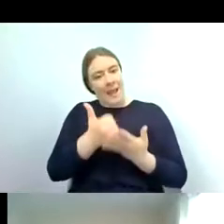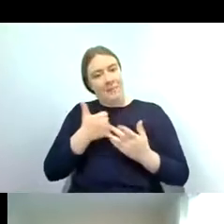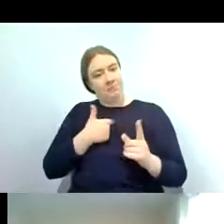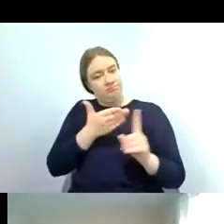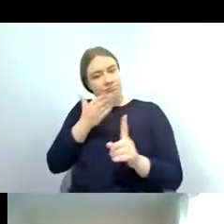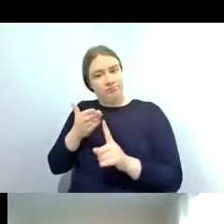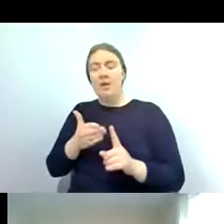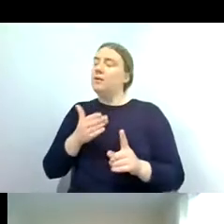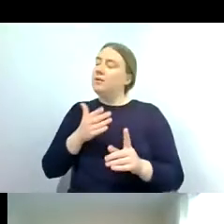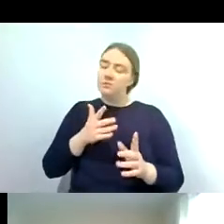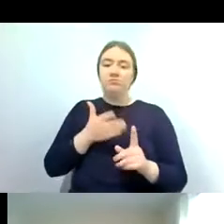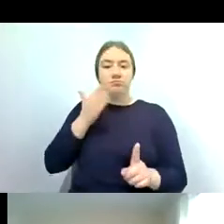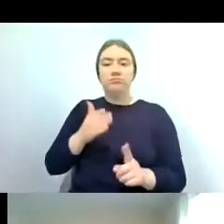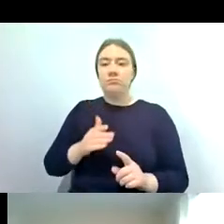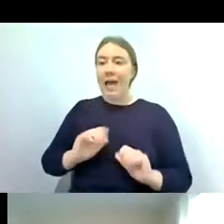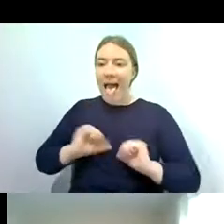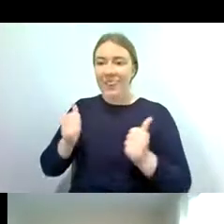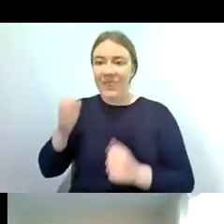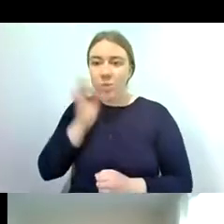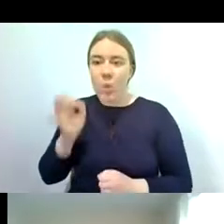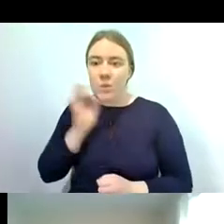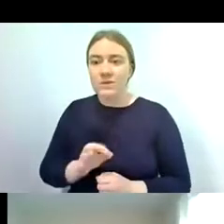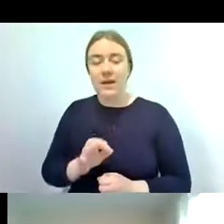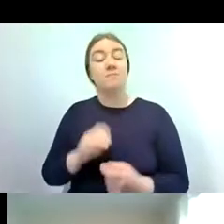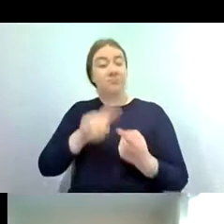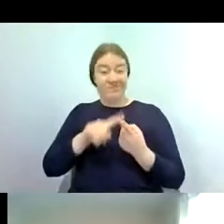quality indicators and this is that they have limited mobility so they don't tend